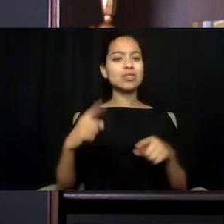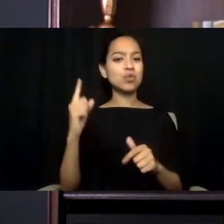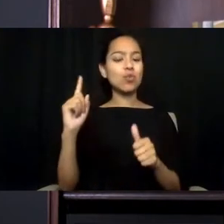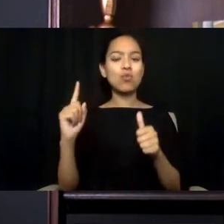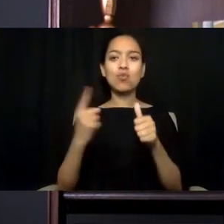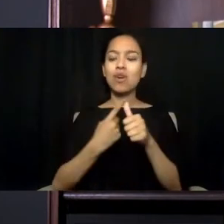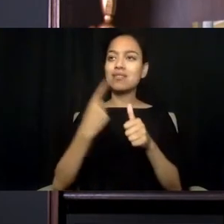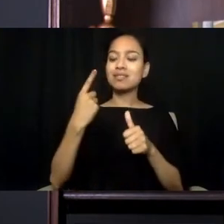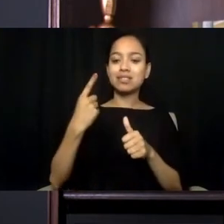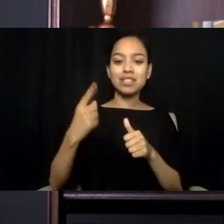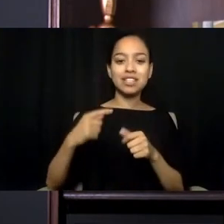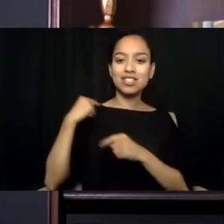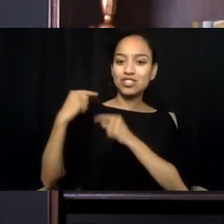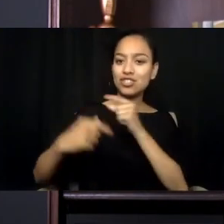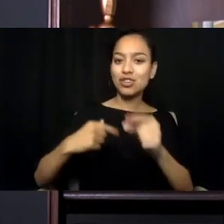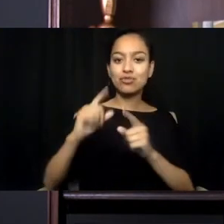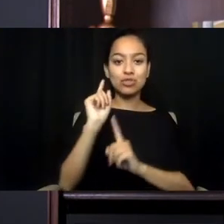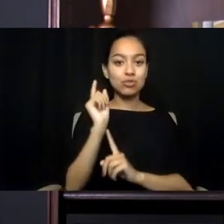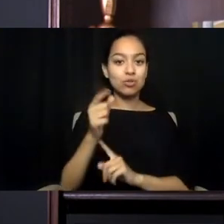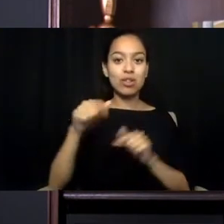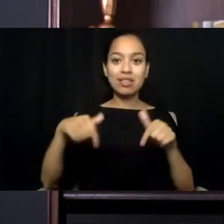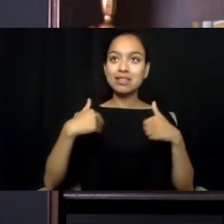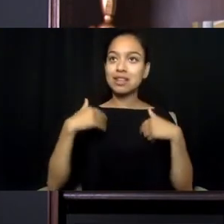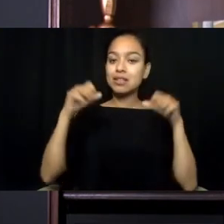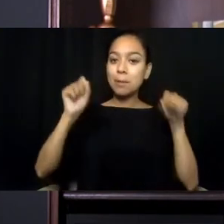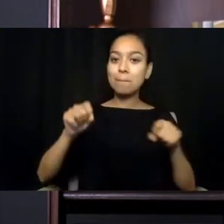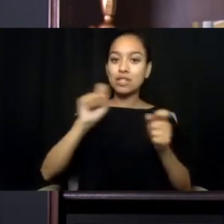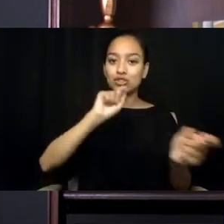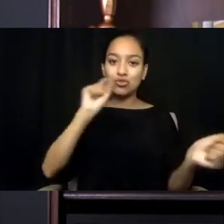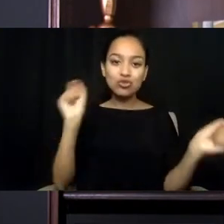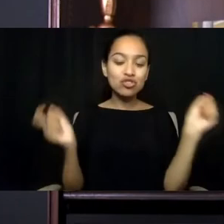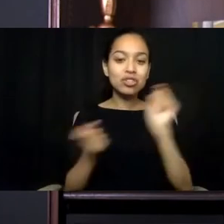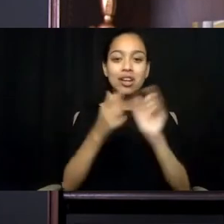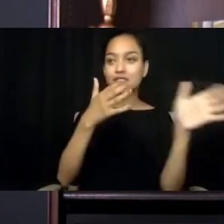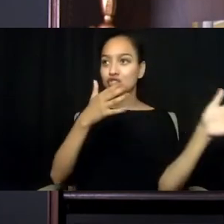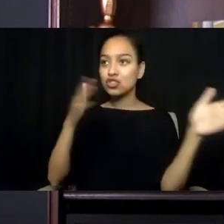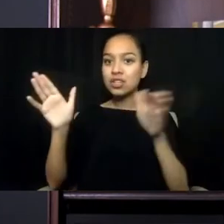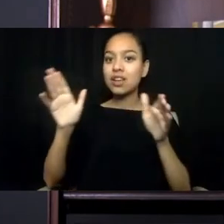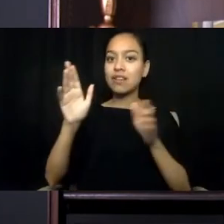to shift the narrative of how we respond to mental health in this country.